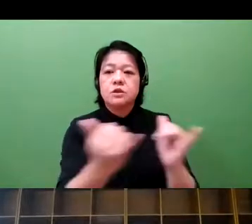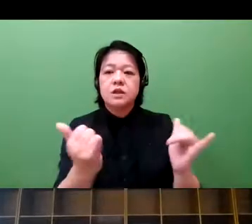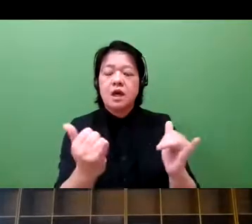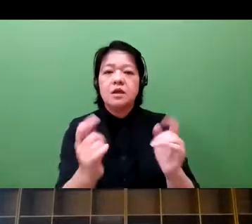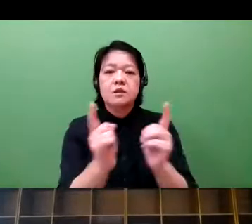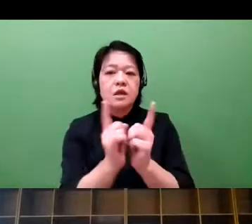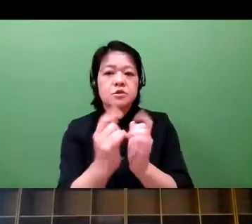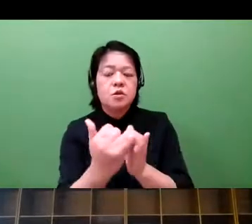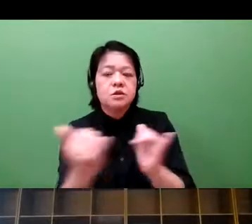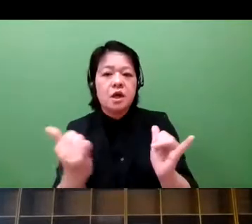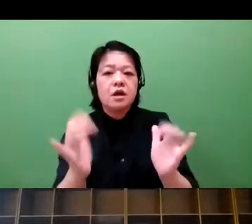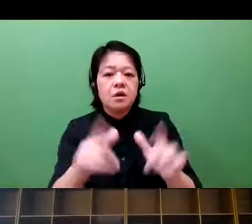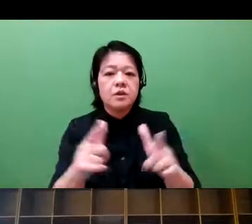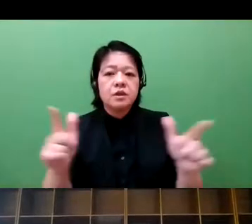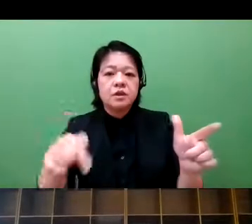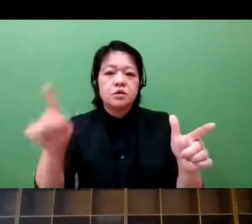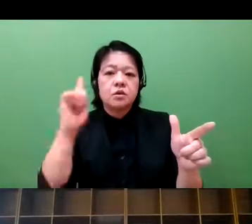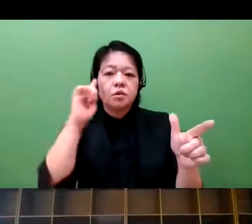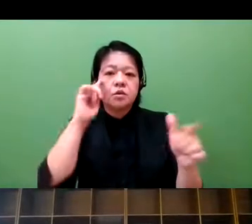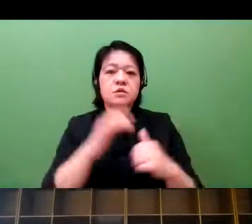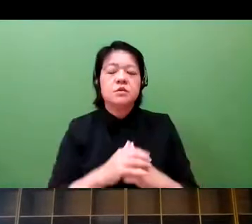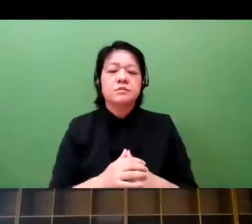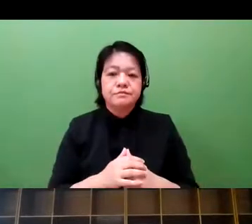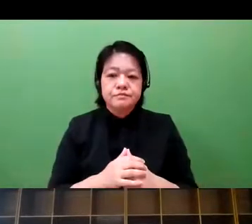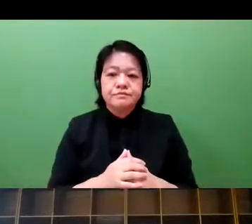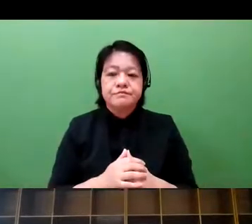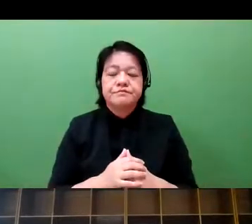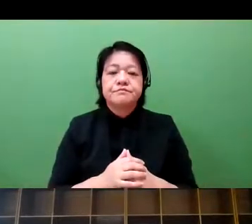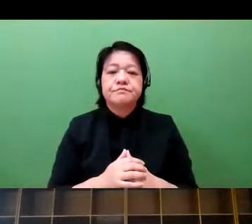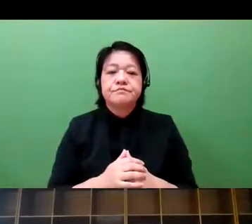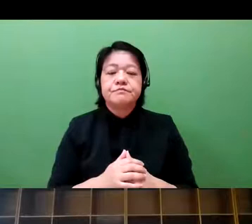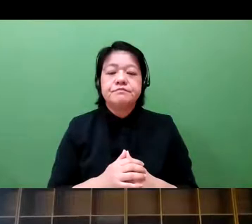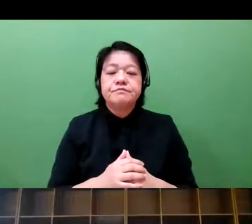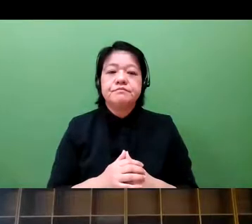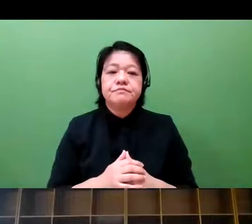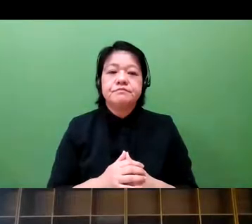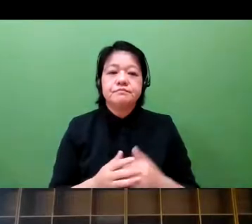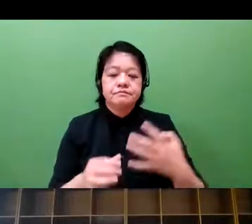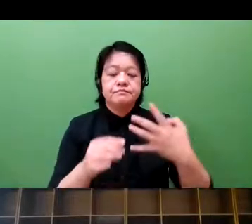So there will be more targets to be covered in trying to protect the rights.